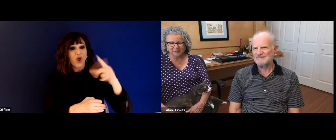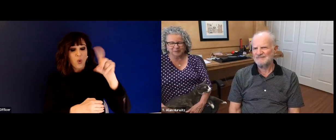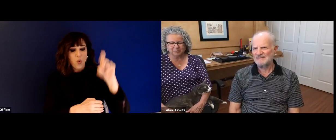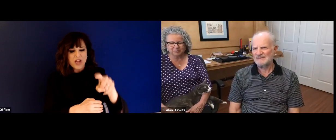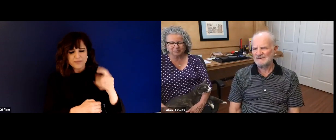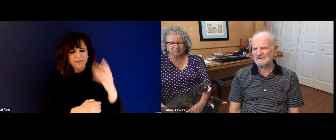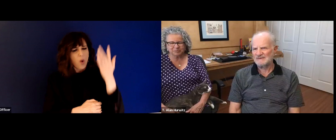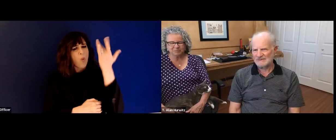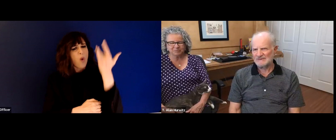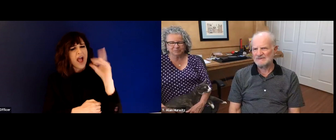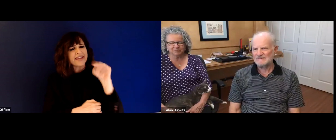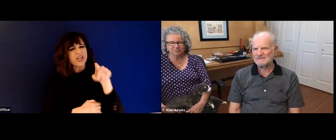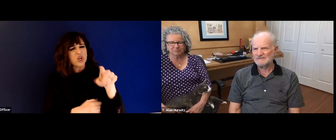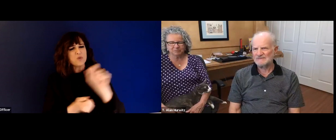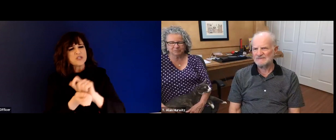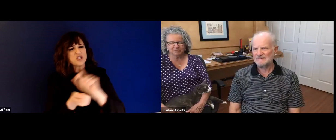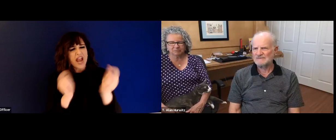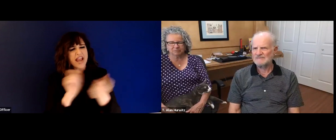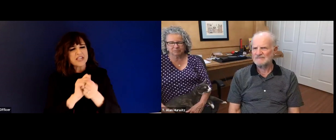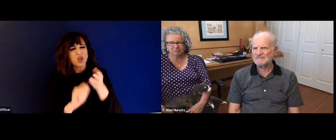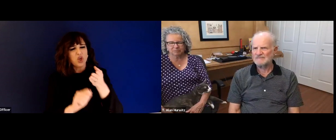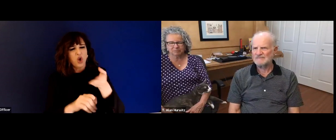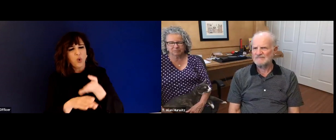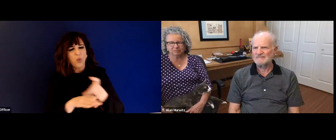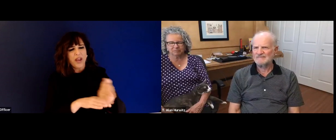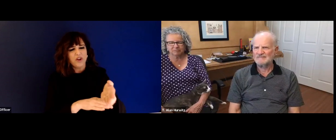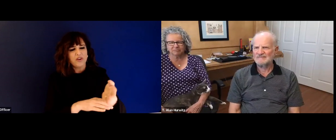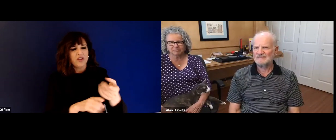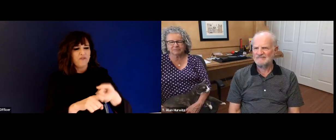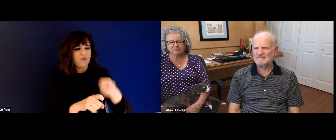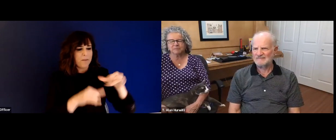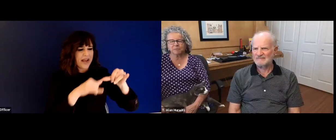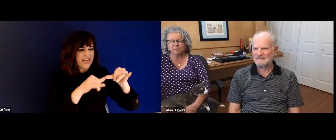Some of them I do still have contact with Yeah. Oh, that's great.